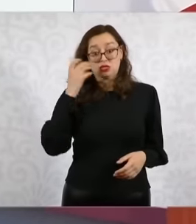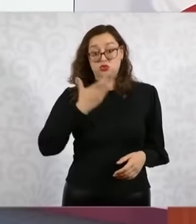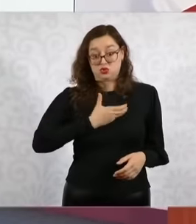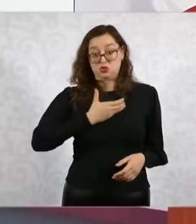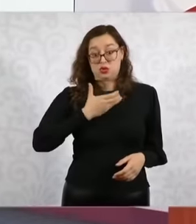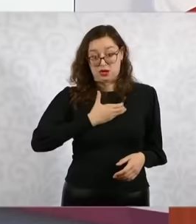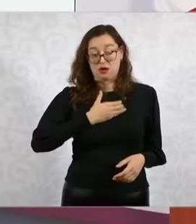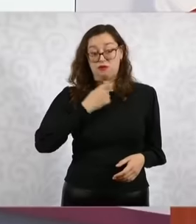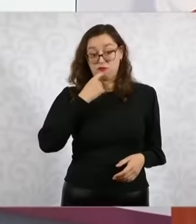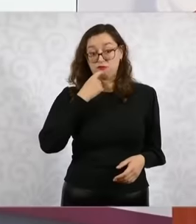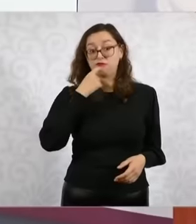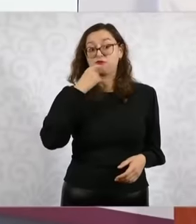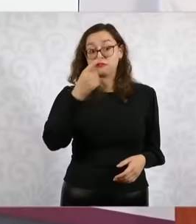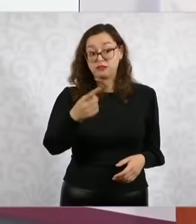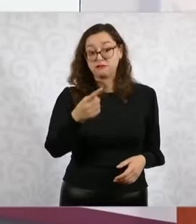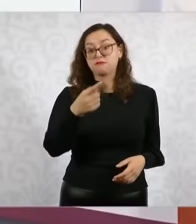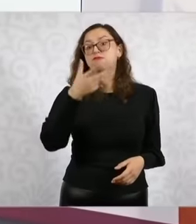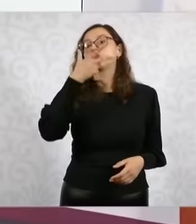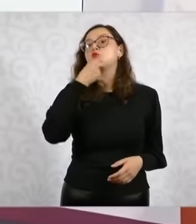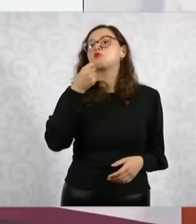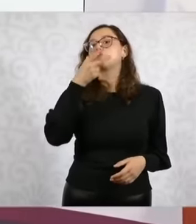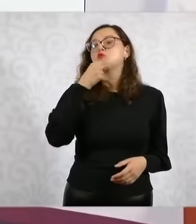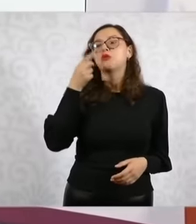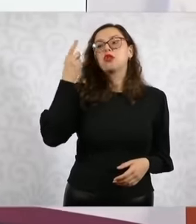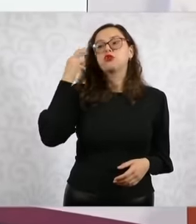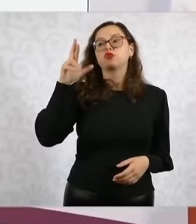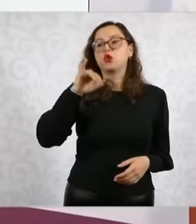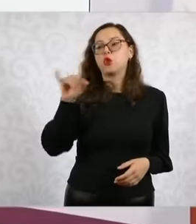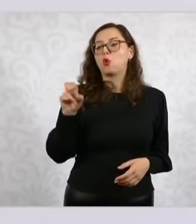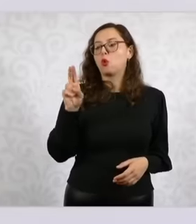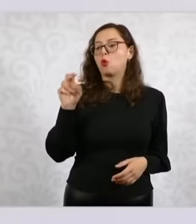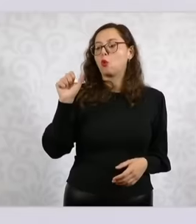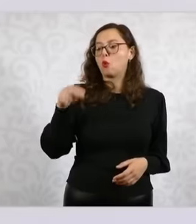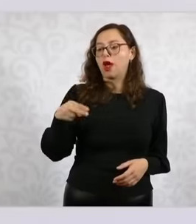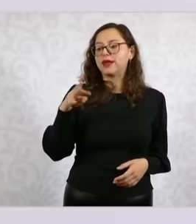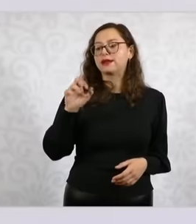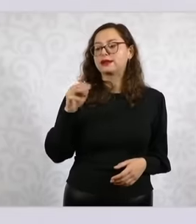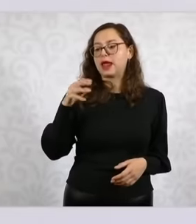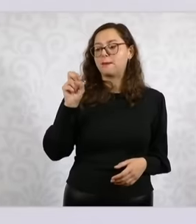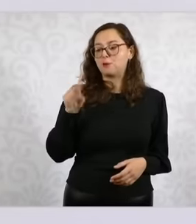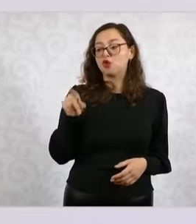asked de la Fuente Dr Juan Ramón de la Fuente Secretary of Foreign Affairs that his